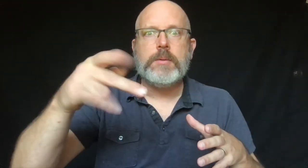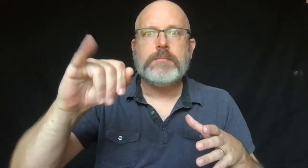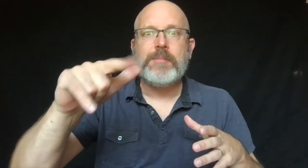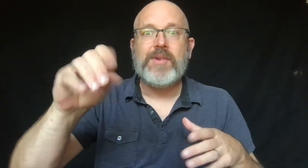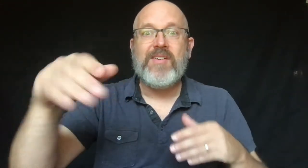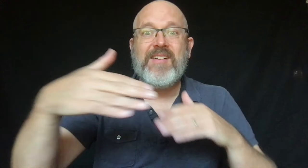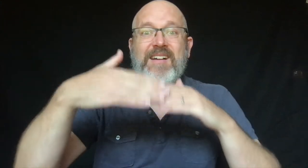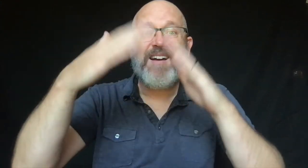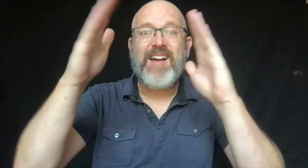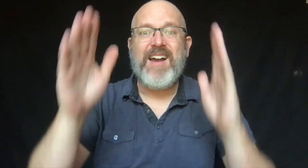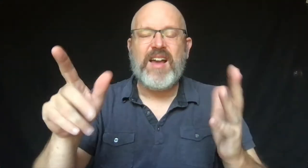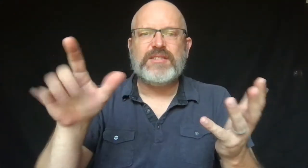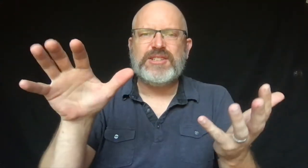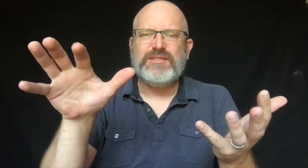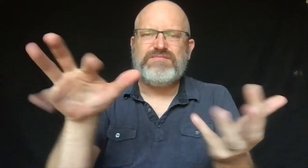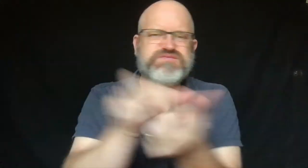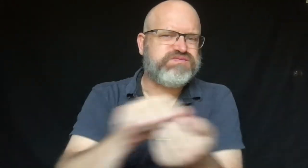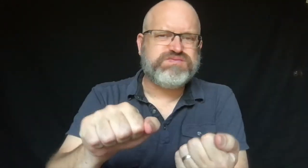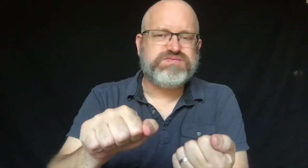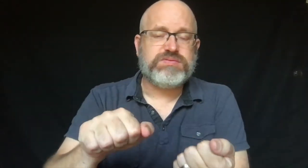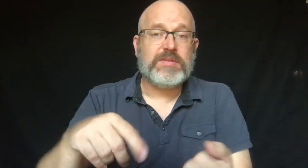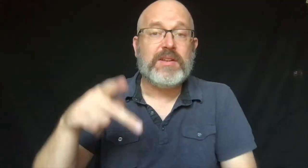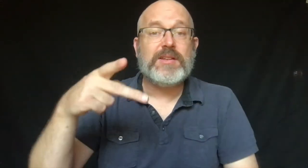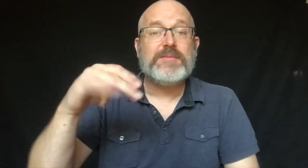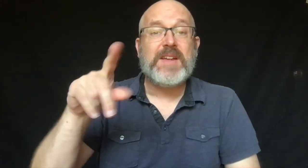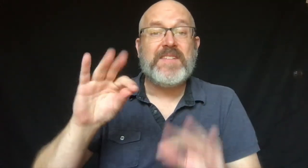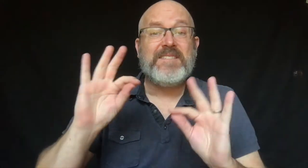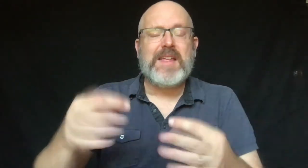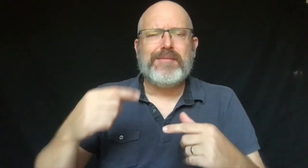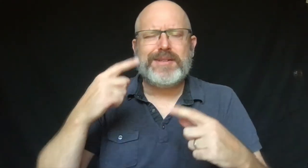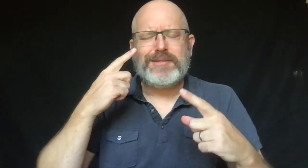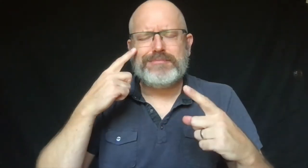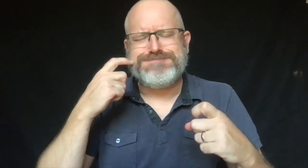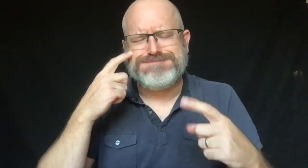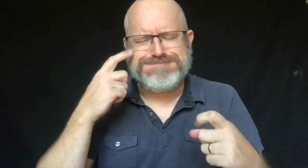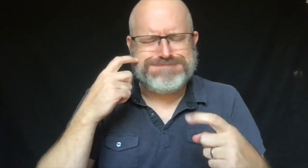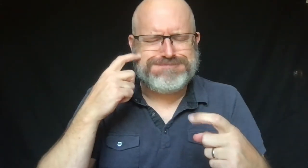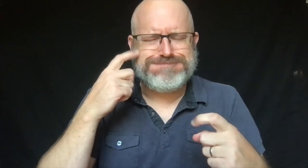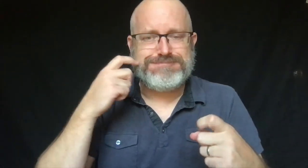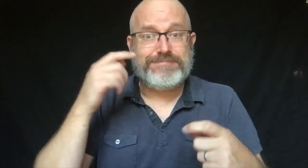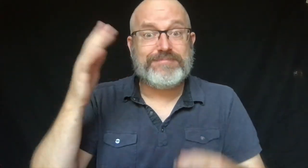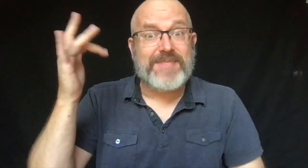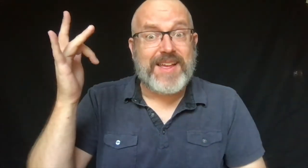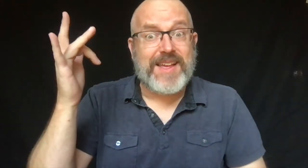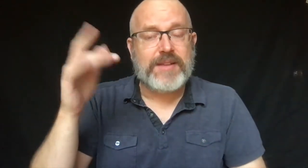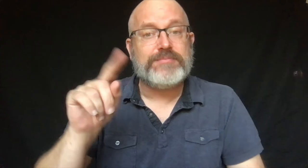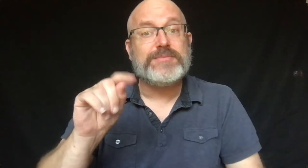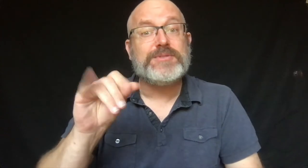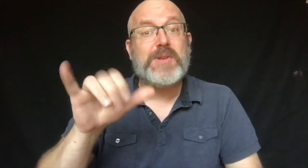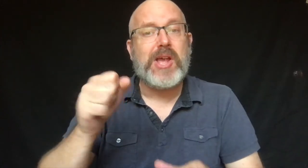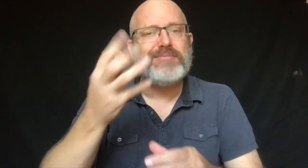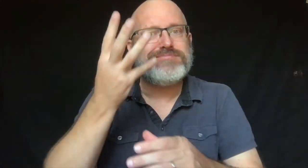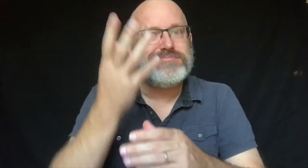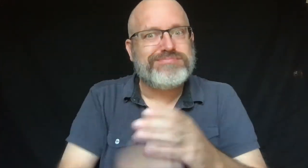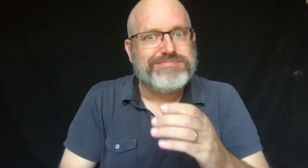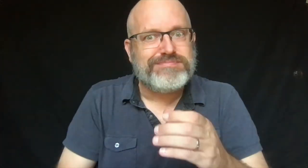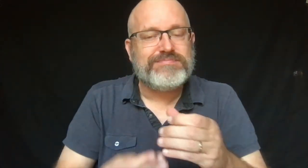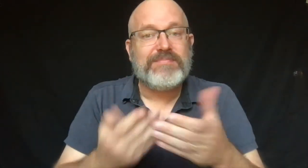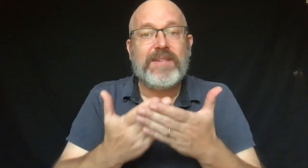When they looked across the street, they saw that Piplo's house was wrecked. Piplo's family was crying.